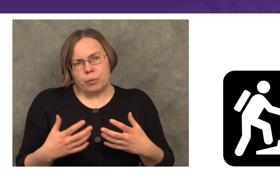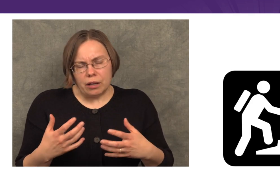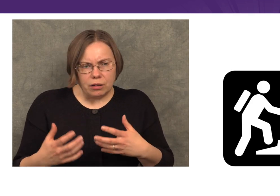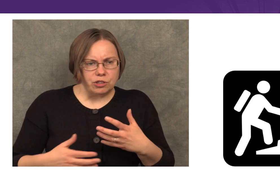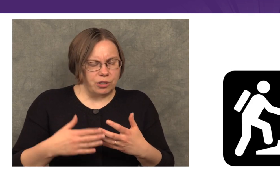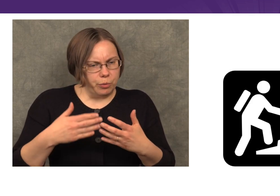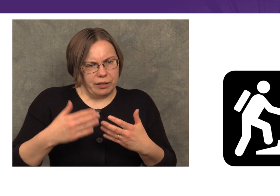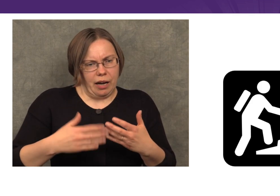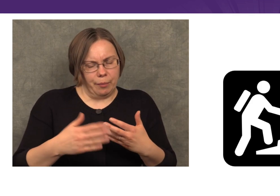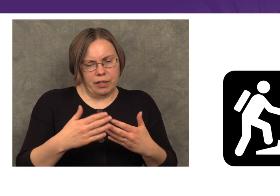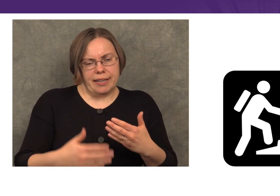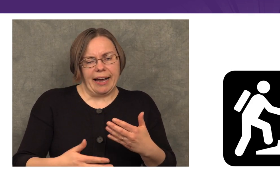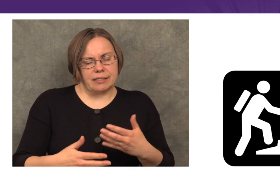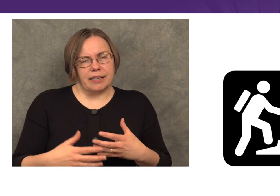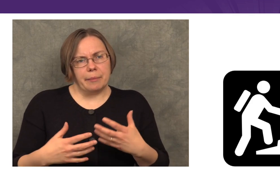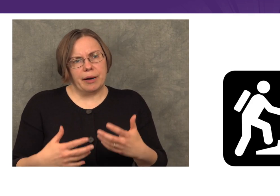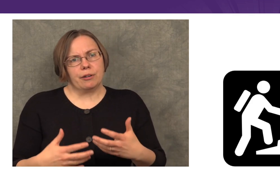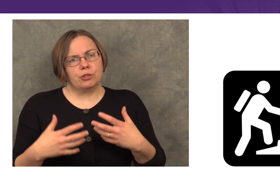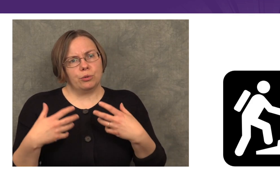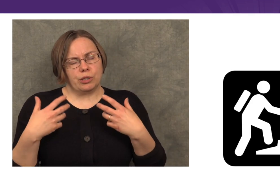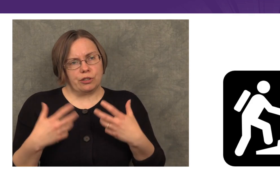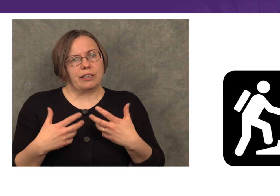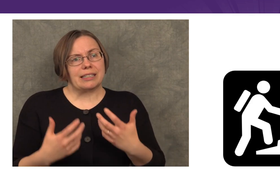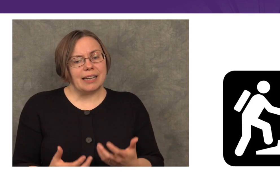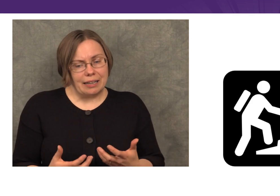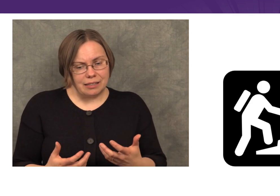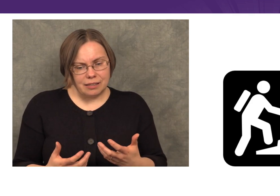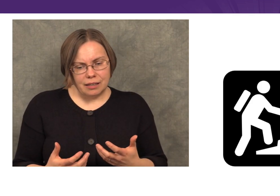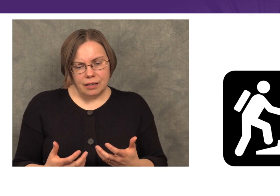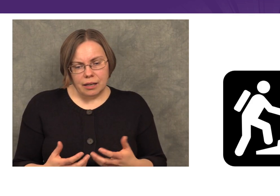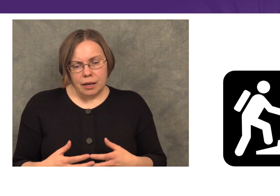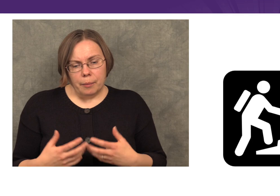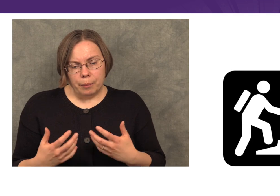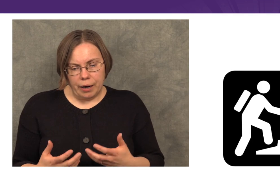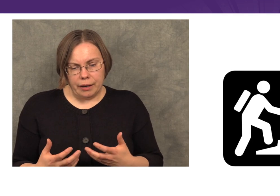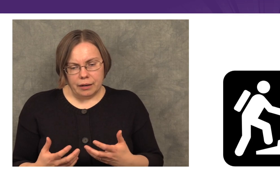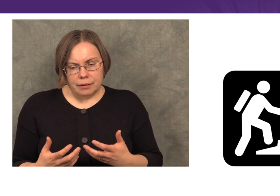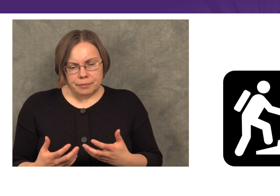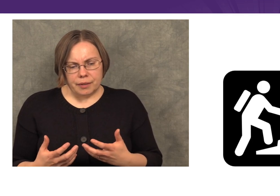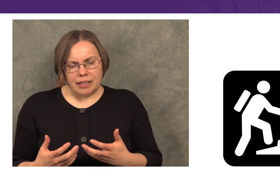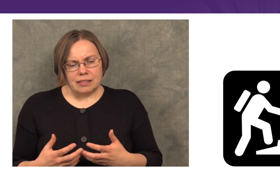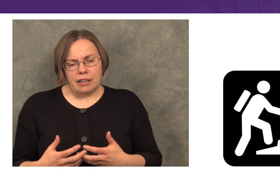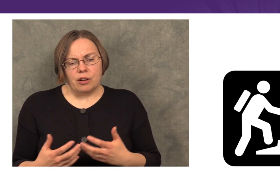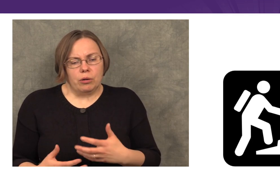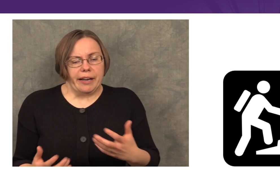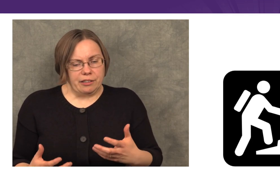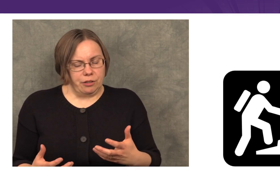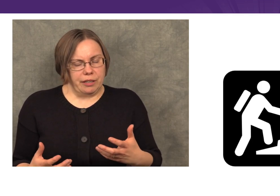People with just with time on task get better to a certain extent, but it’s not the only answer,